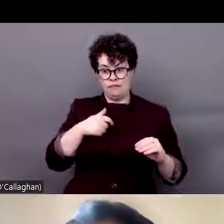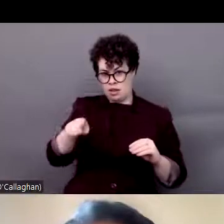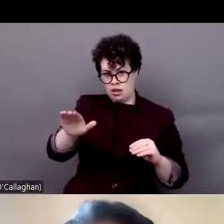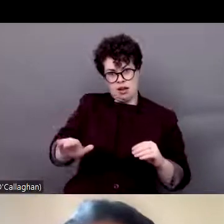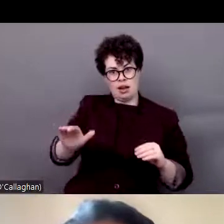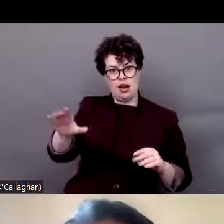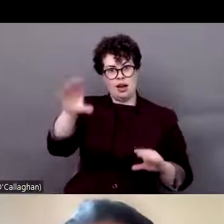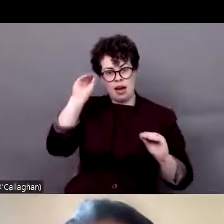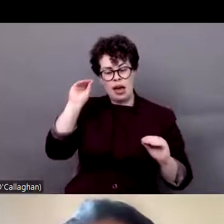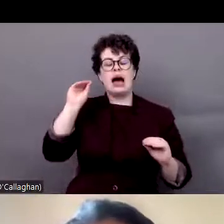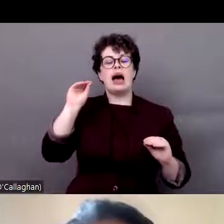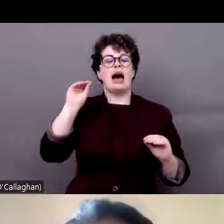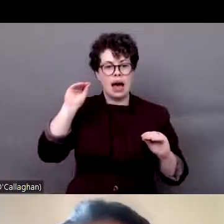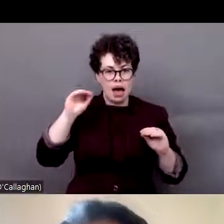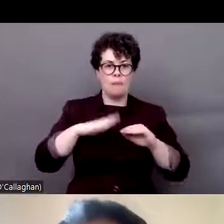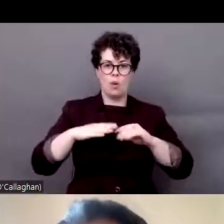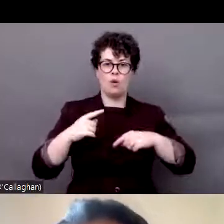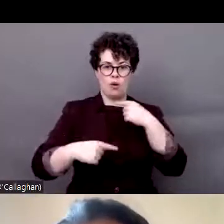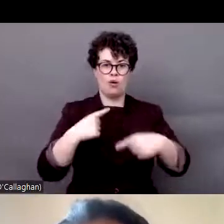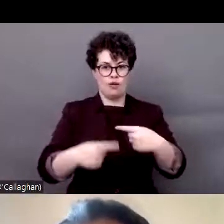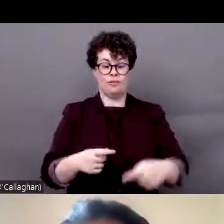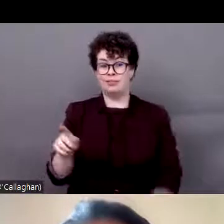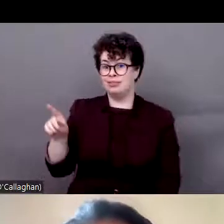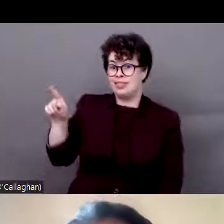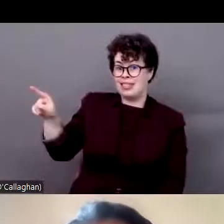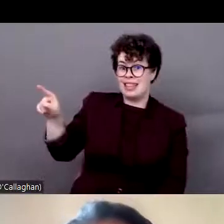read this excerpt from a writer